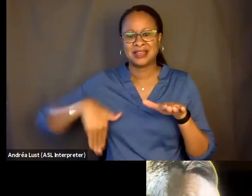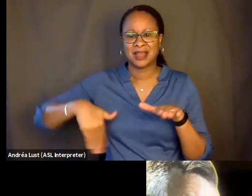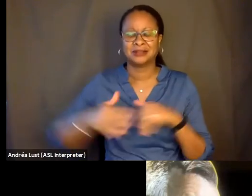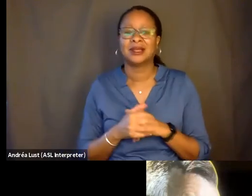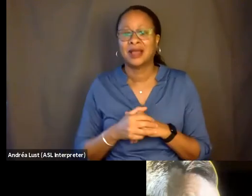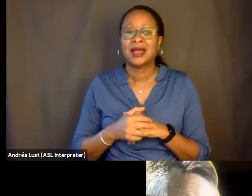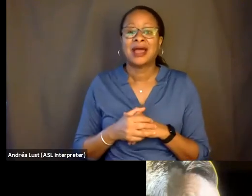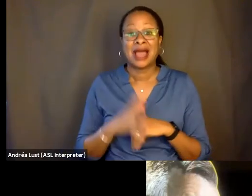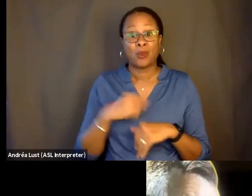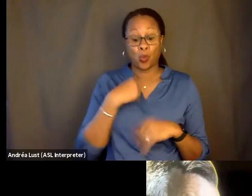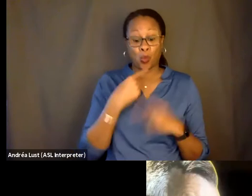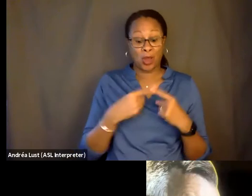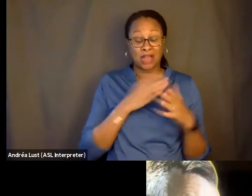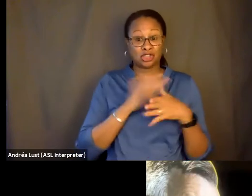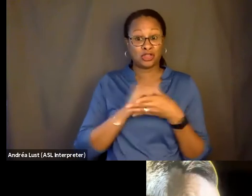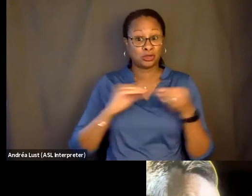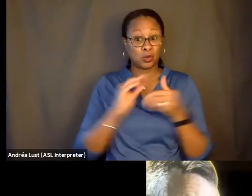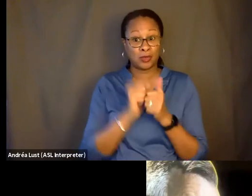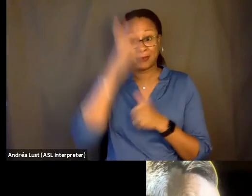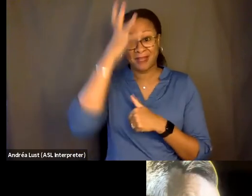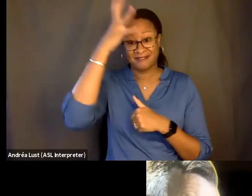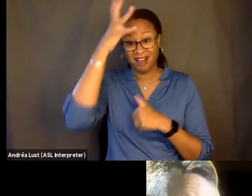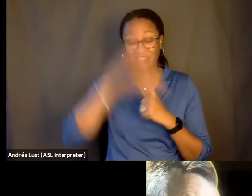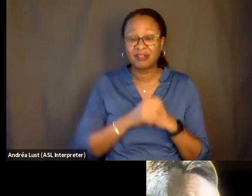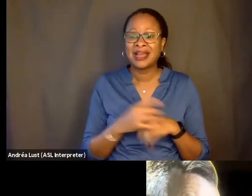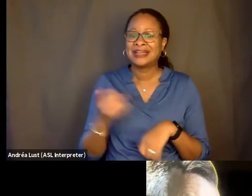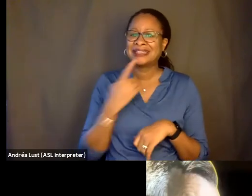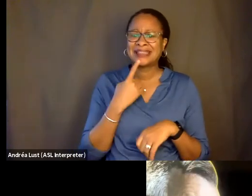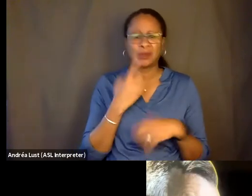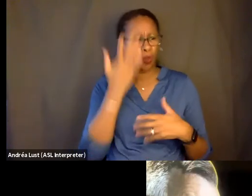You know, in some ways it's like, why didn't you recognize me as the me that's changing?